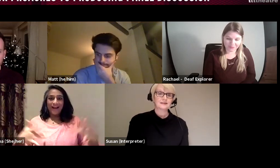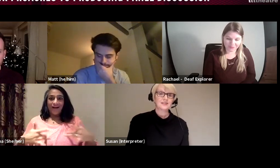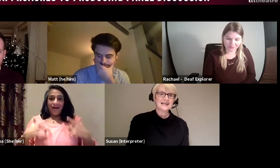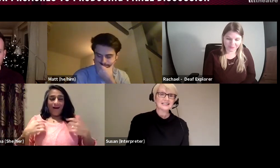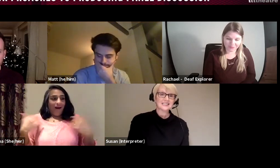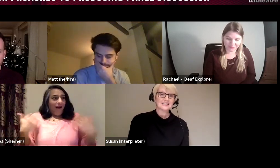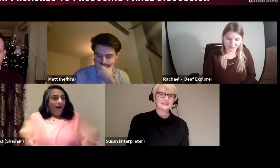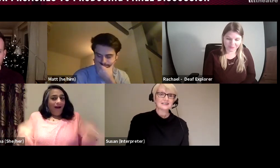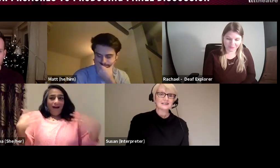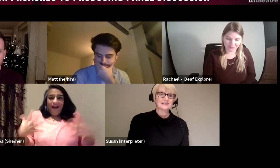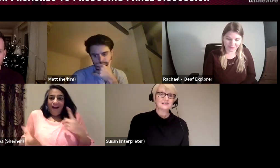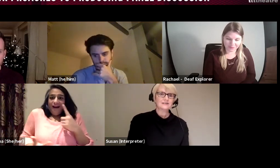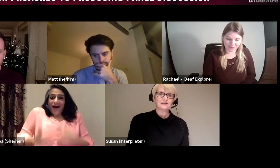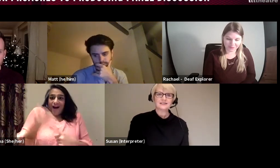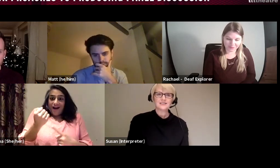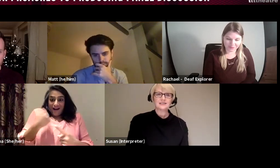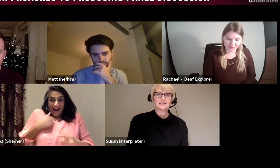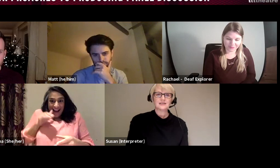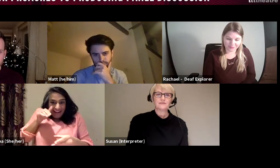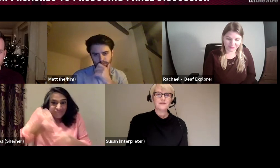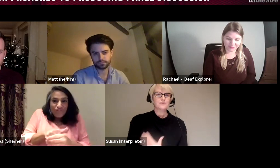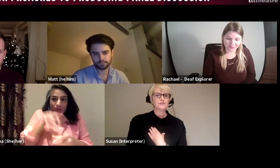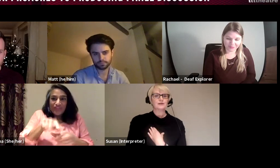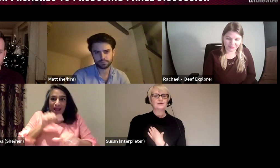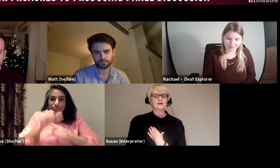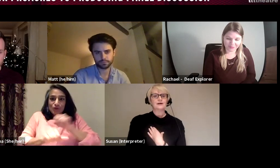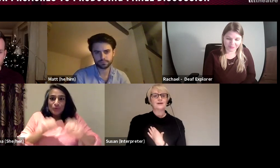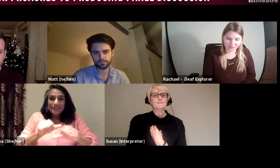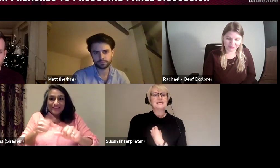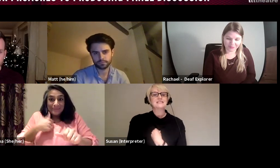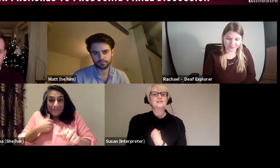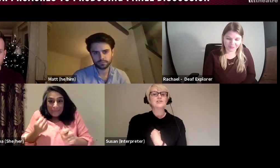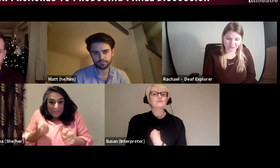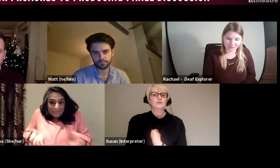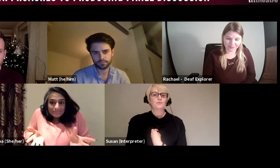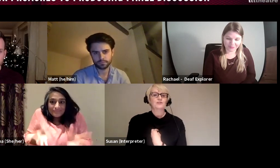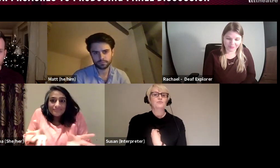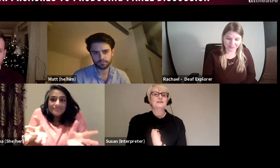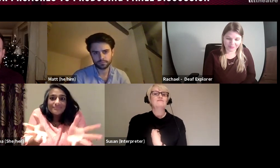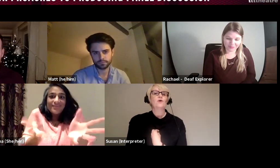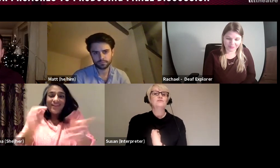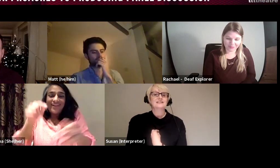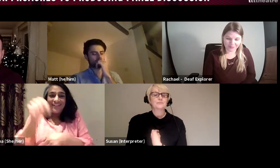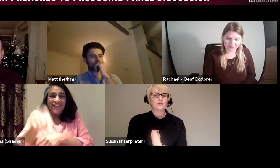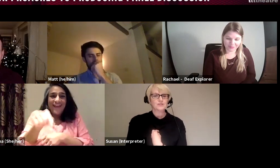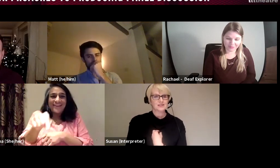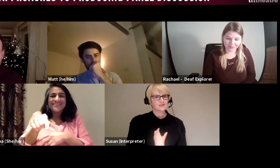That - oh, it feels an amazing achievement when you have been involved in that process and you